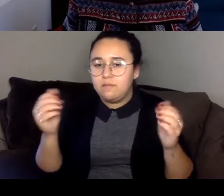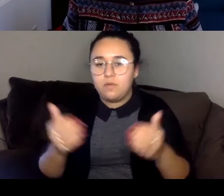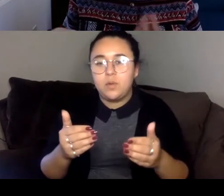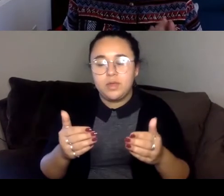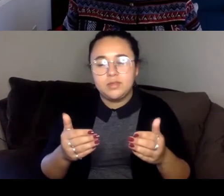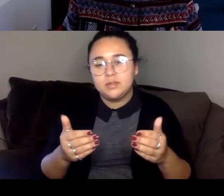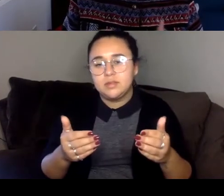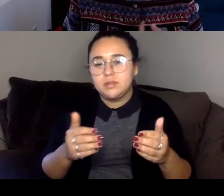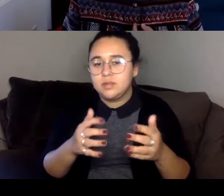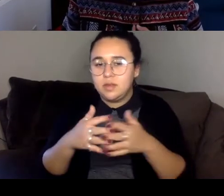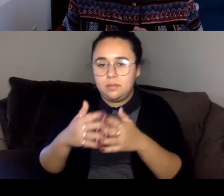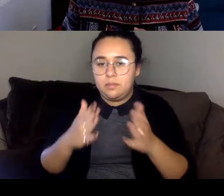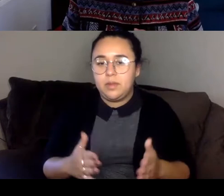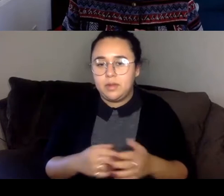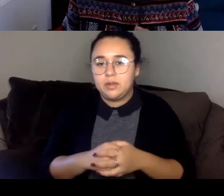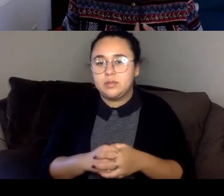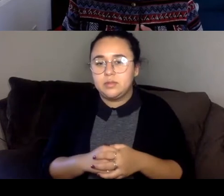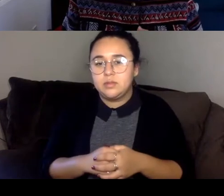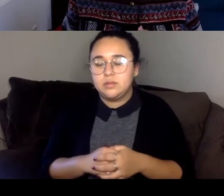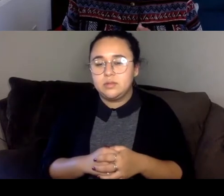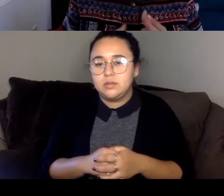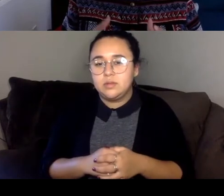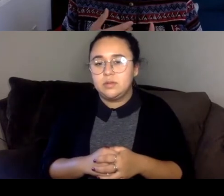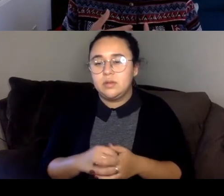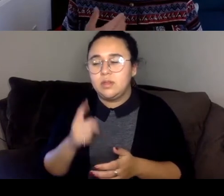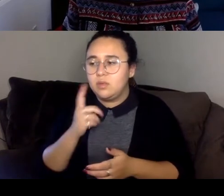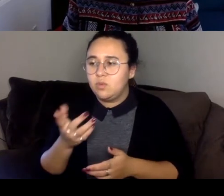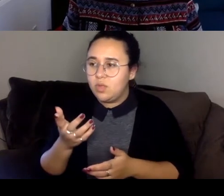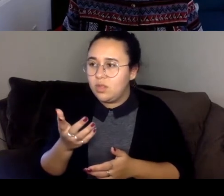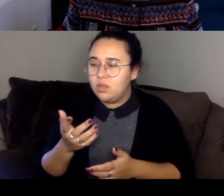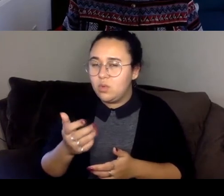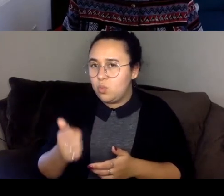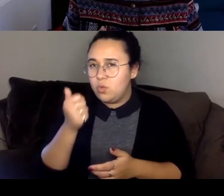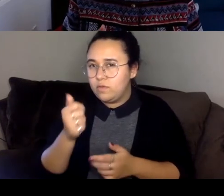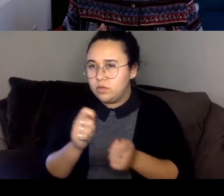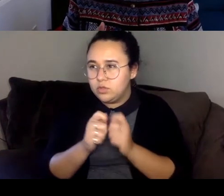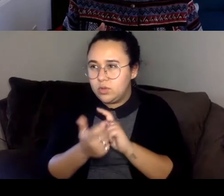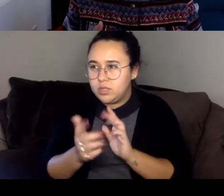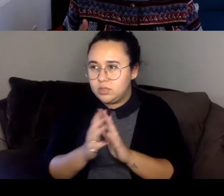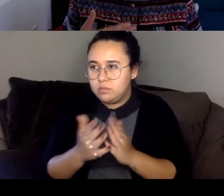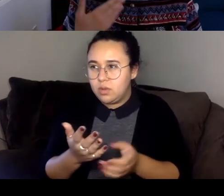And so I was like, Oh, does a refusal to translate the book, in some ways mean that it shouldn't